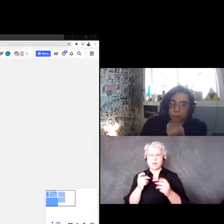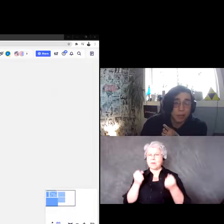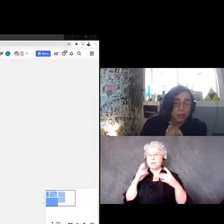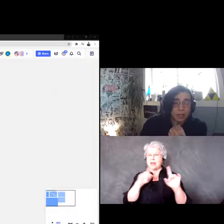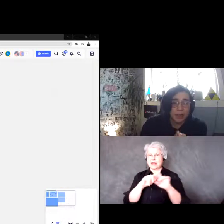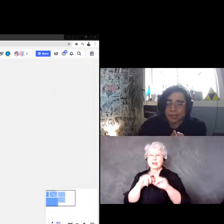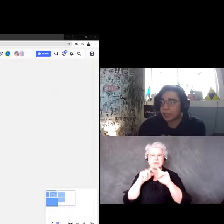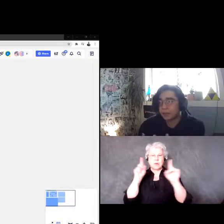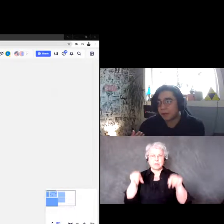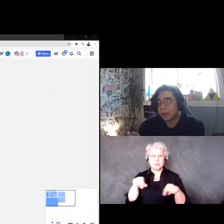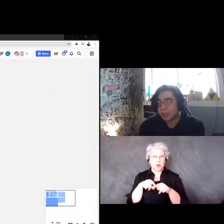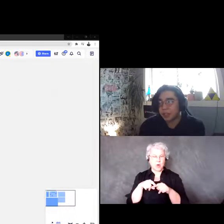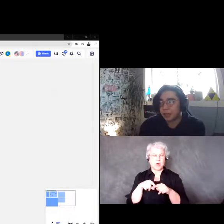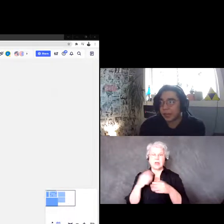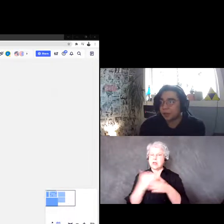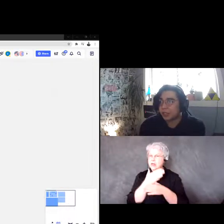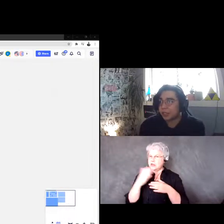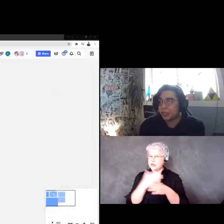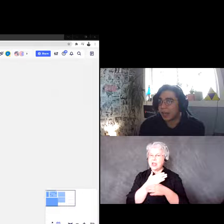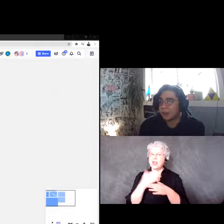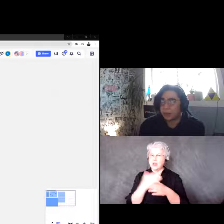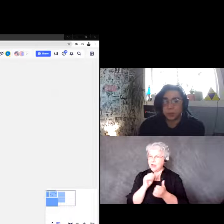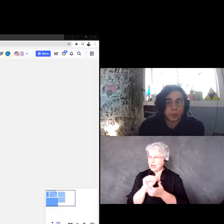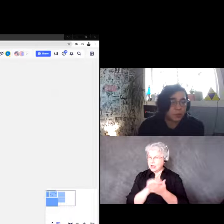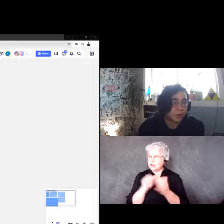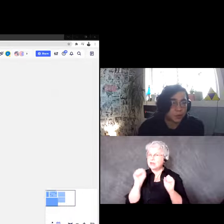one, it’s kind of a shared account that you can have multiple users on.